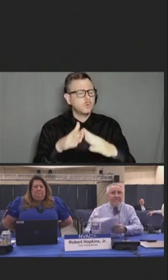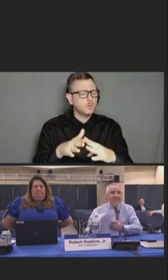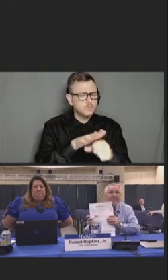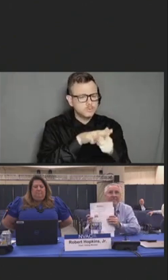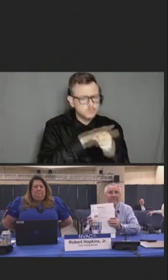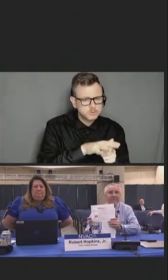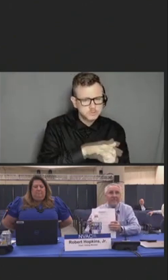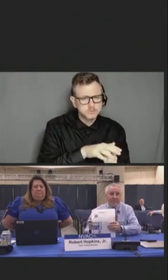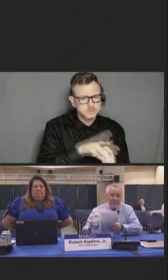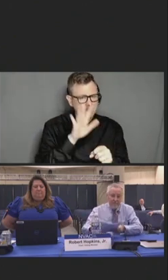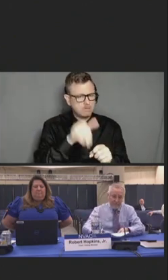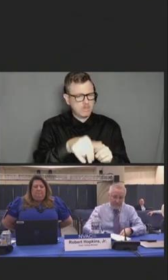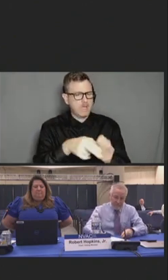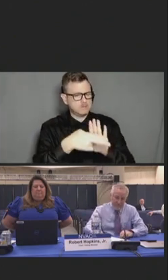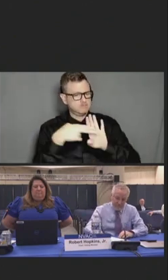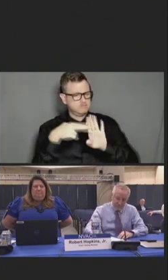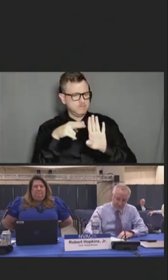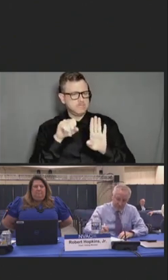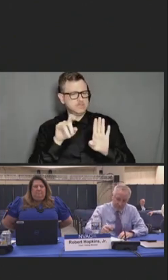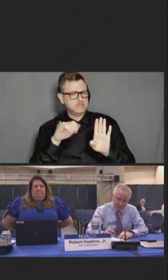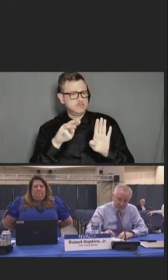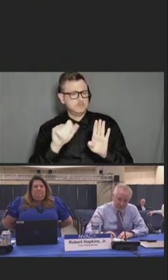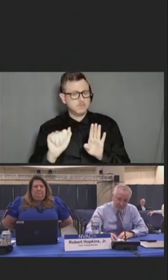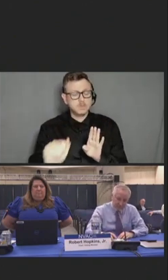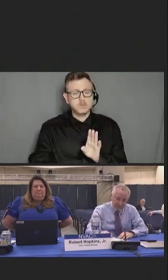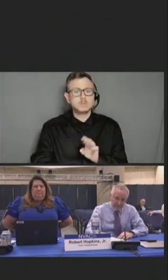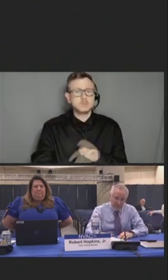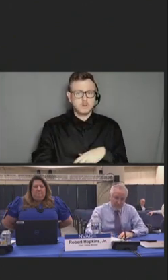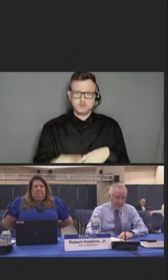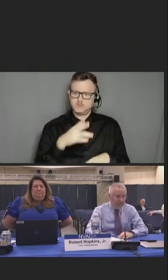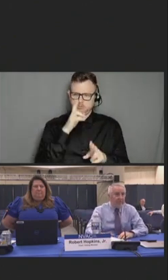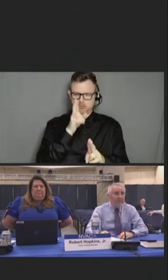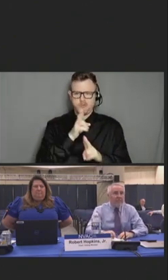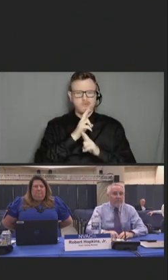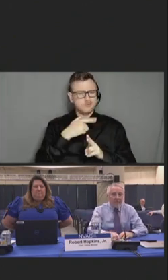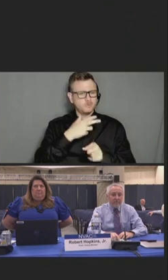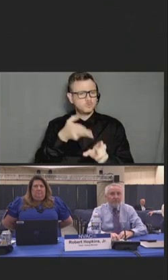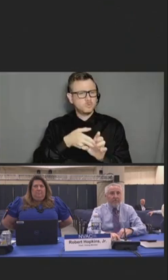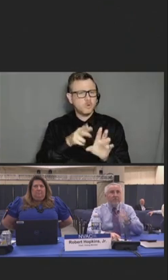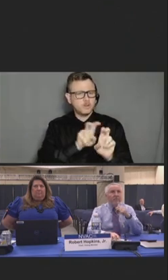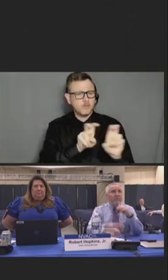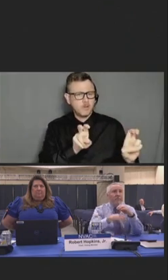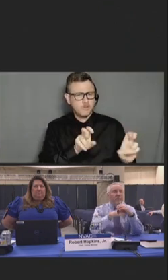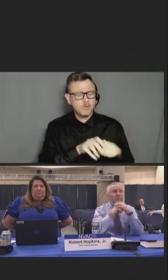It's an honor and pleasure to participate in today's panel. Next slide, please.